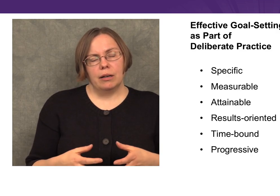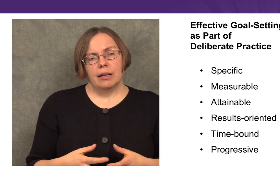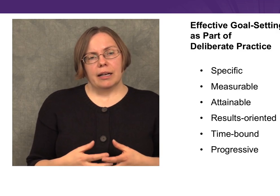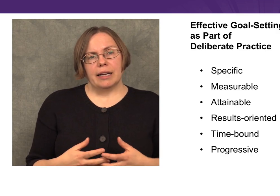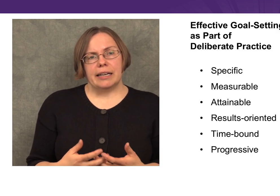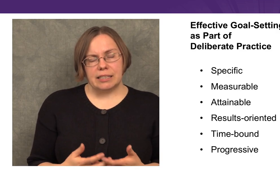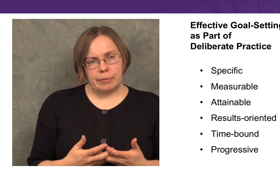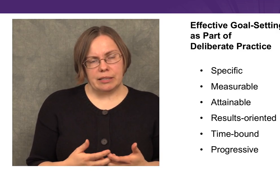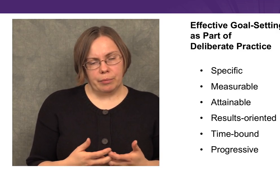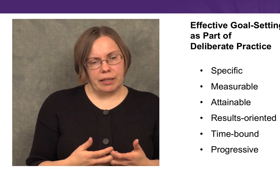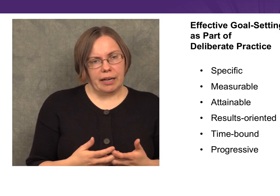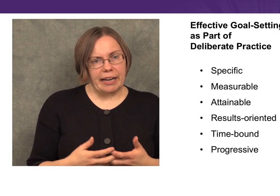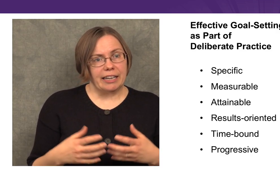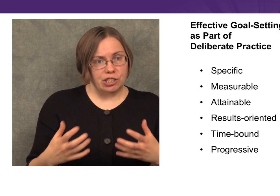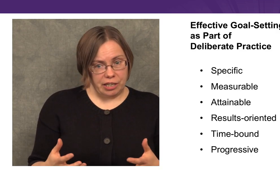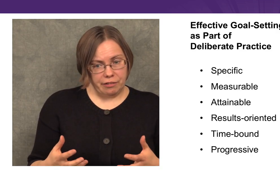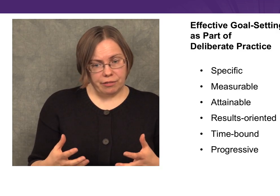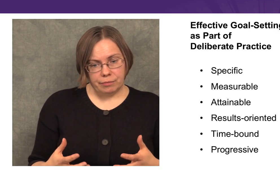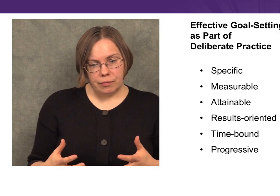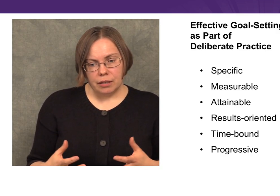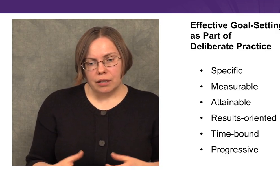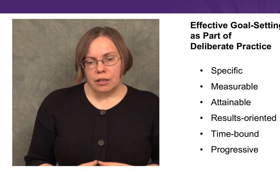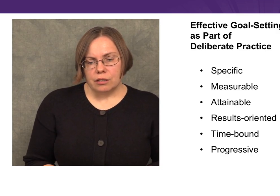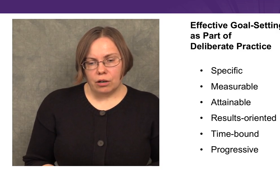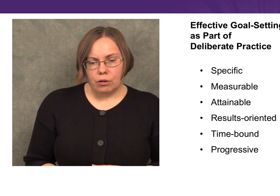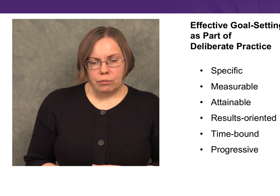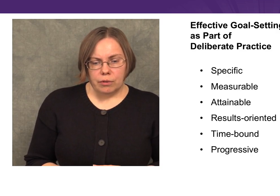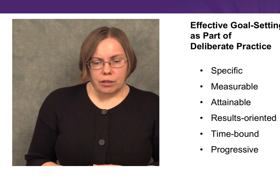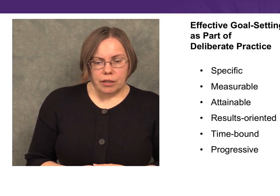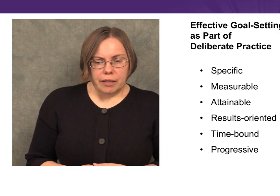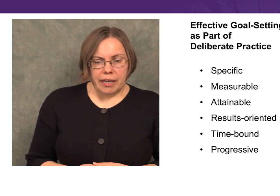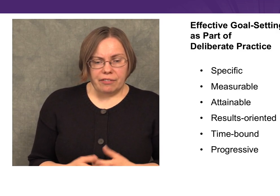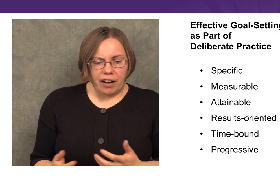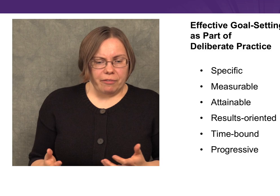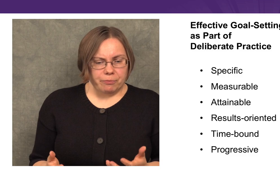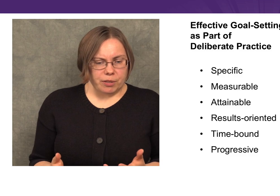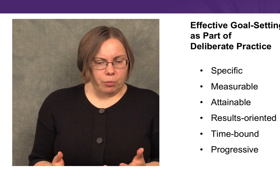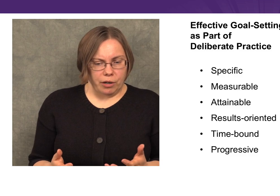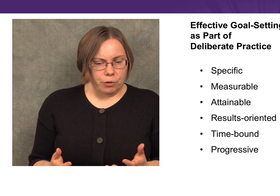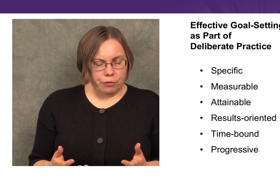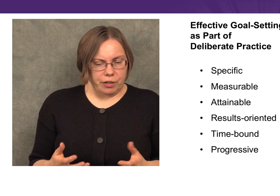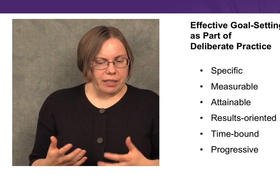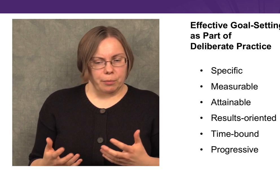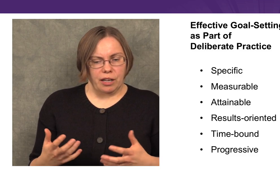it needs to be something that I can achieve. If I am someone who for example